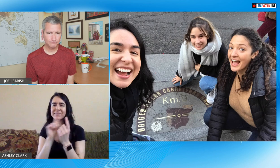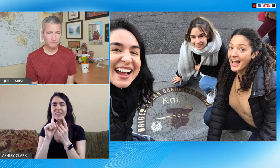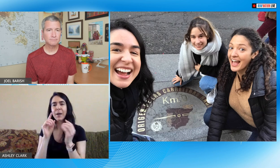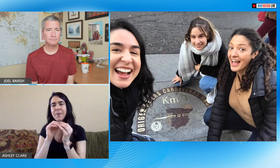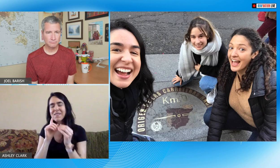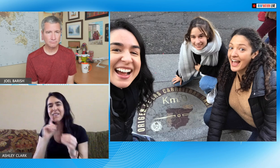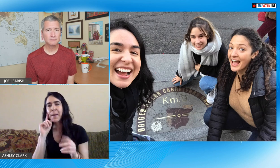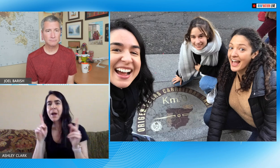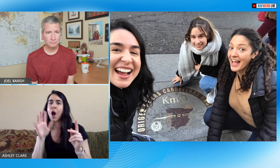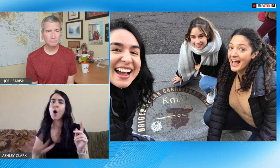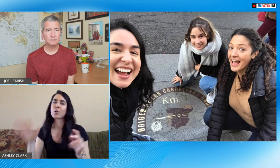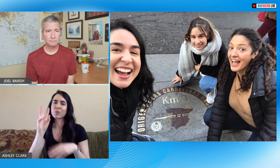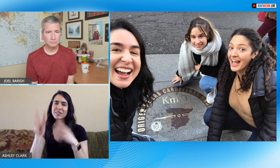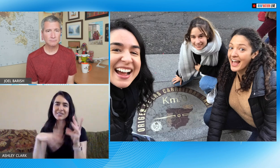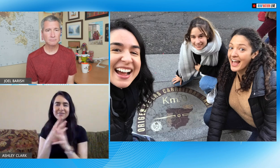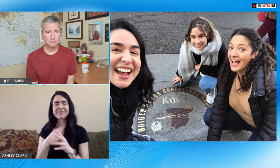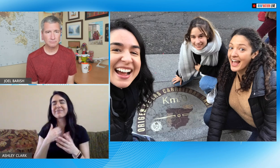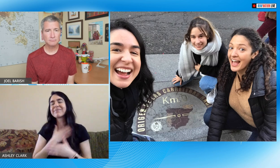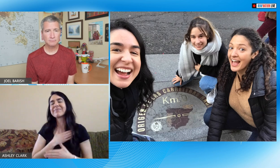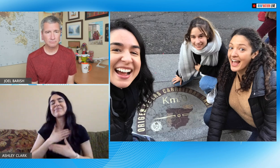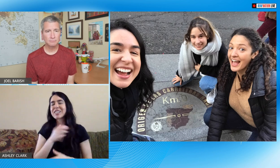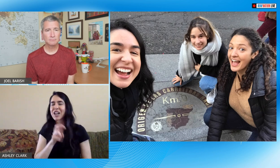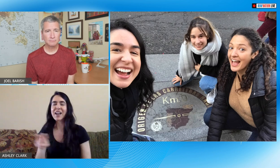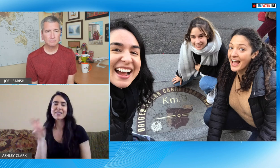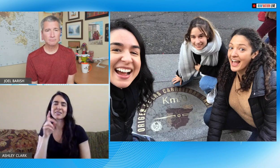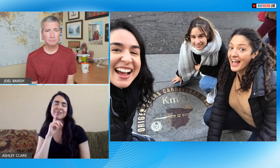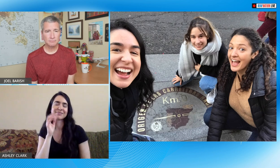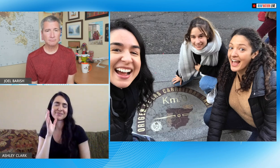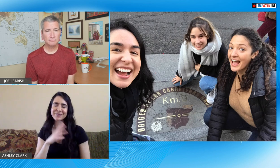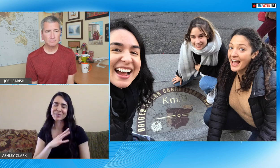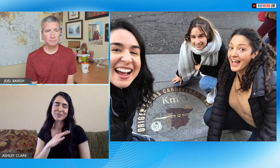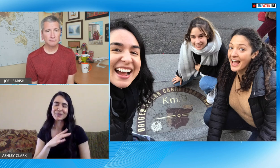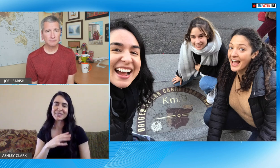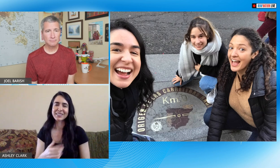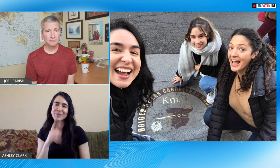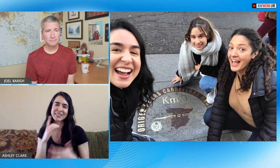to work harder to earn more so that I can travel and meet deaf people around